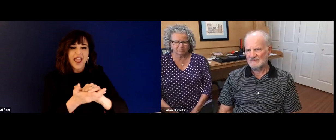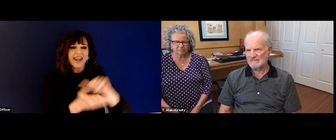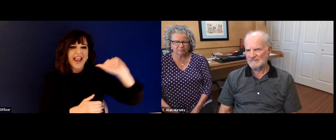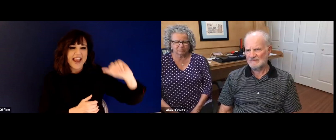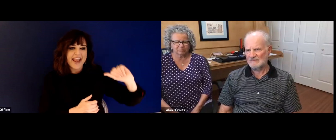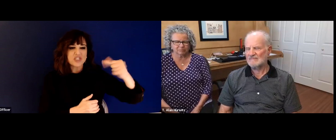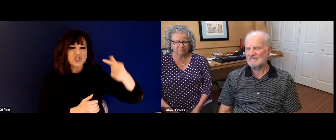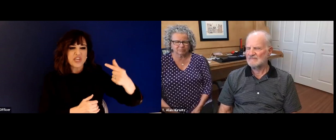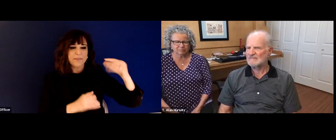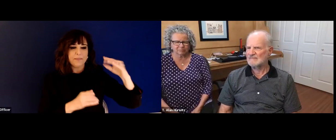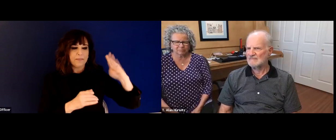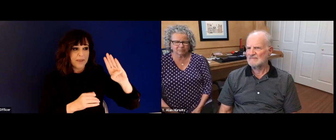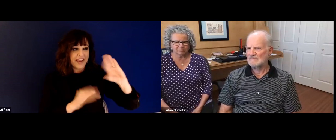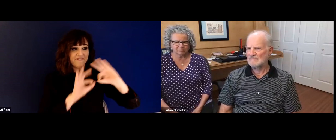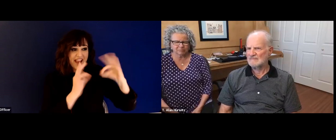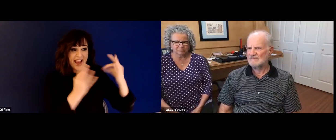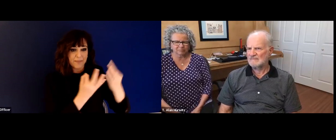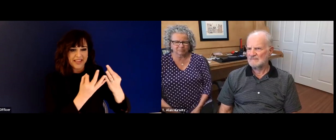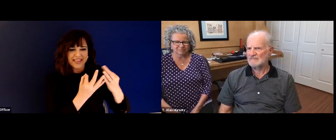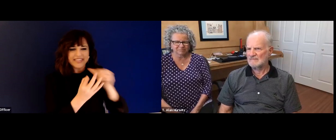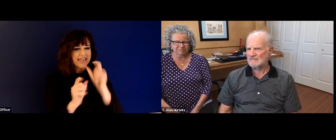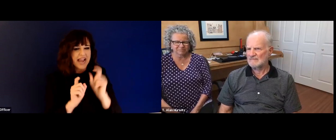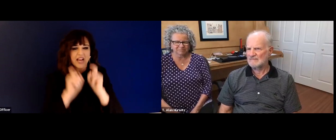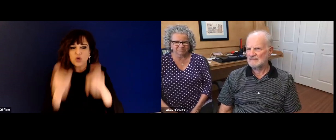the right decision. And I was surprised when I was reading in